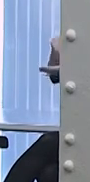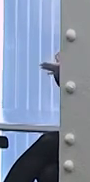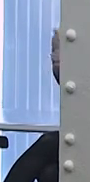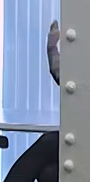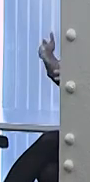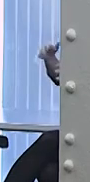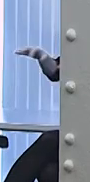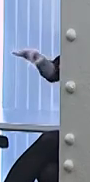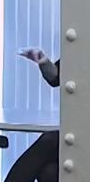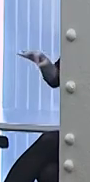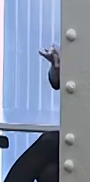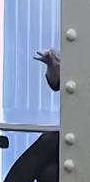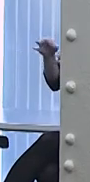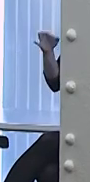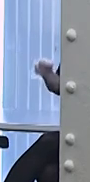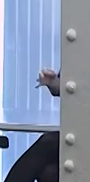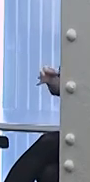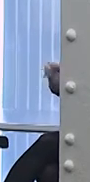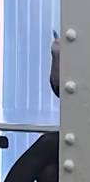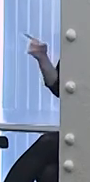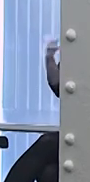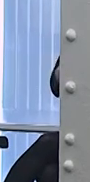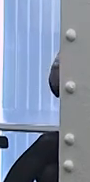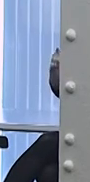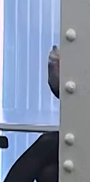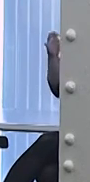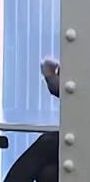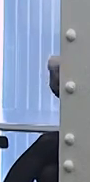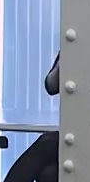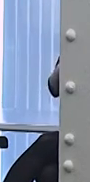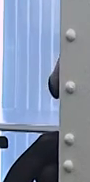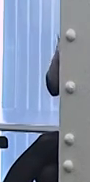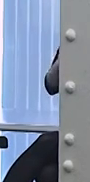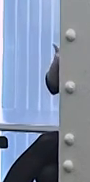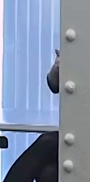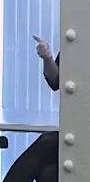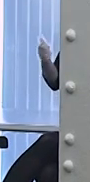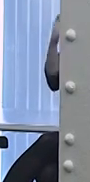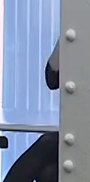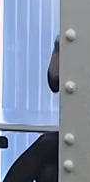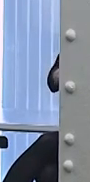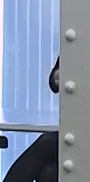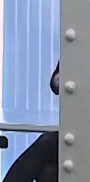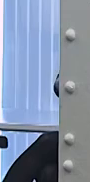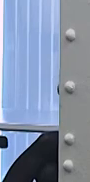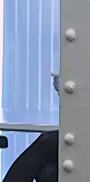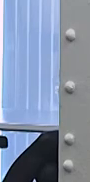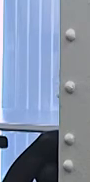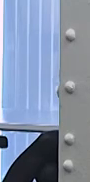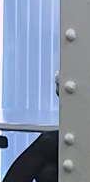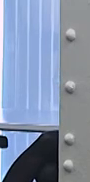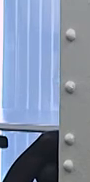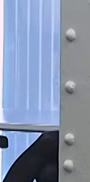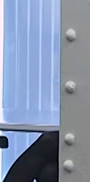based on often what's easier for the doctor to create based on what he, she, or they sees.